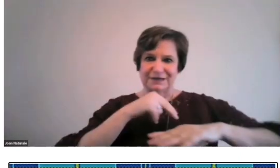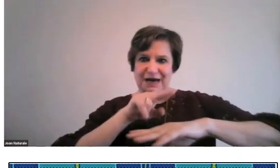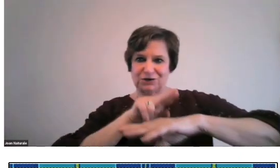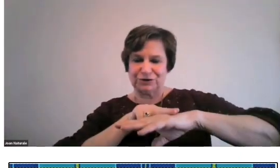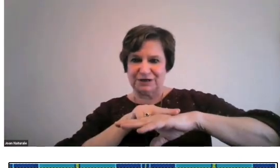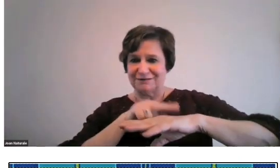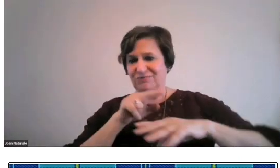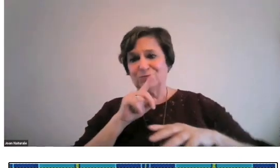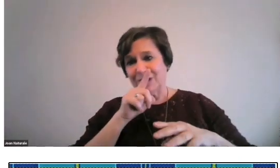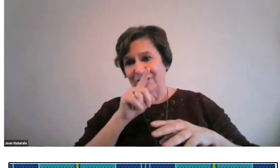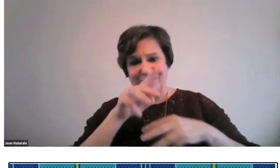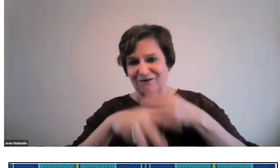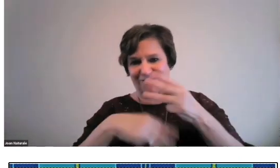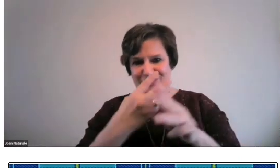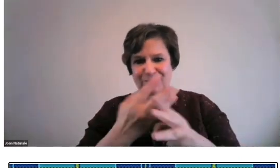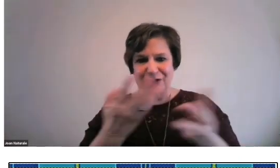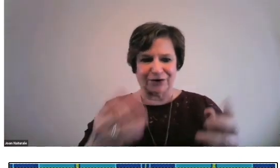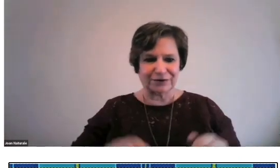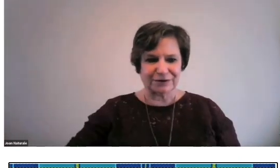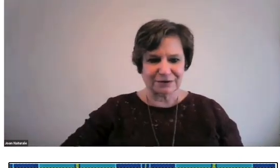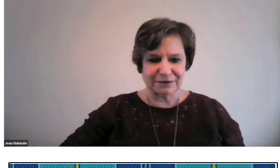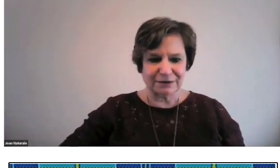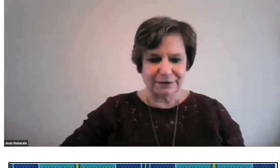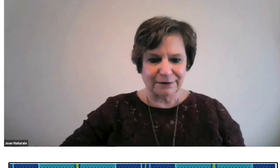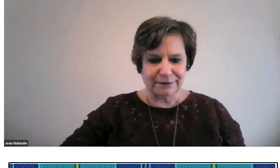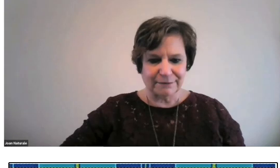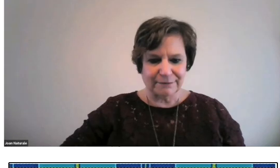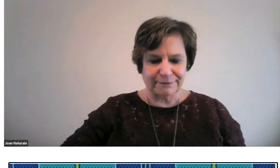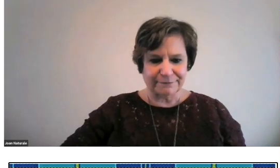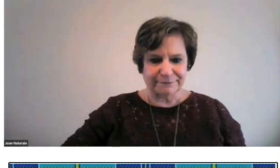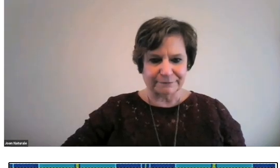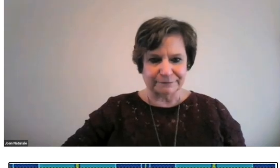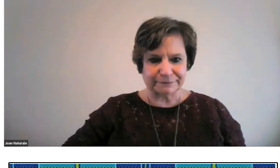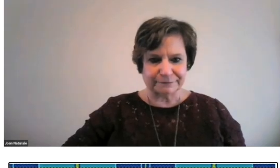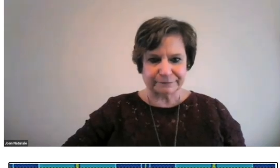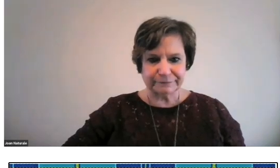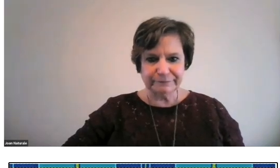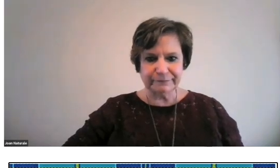We know many people all over the nation and really all over the world.